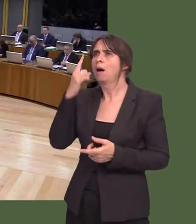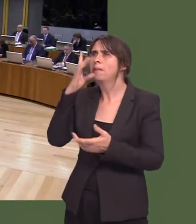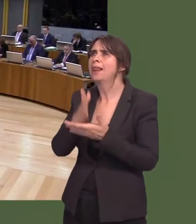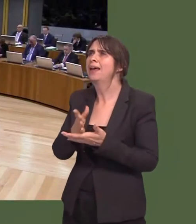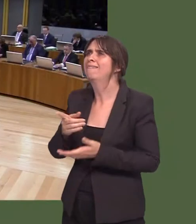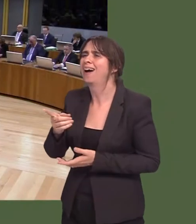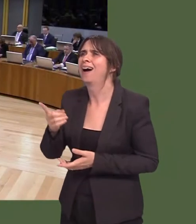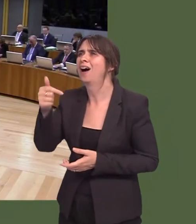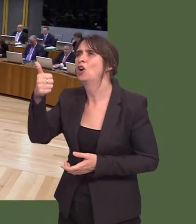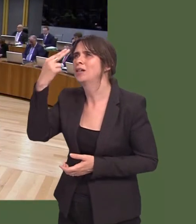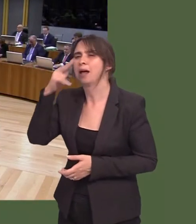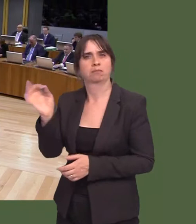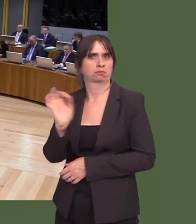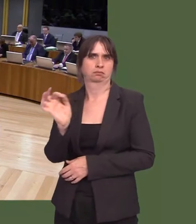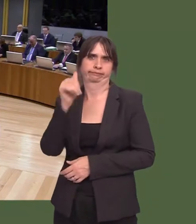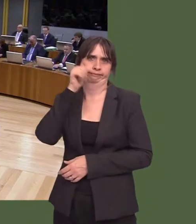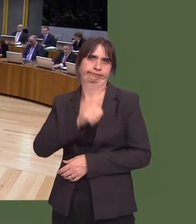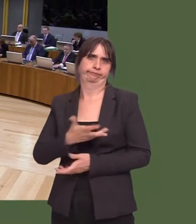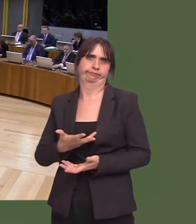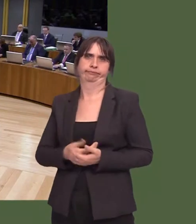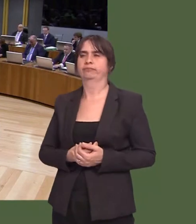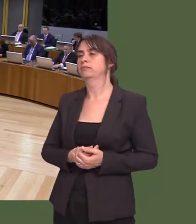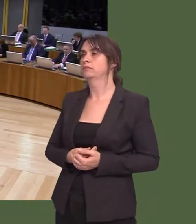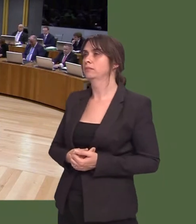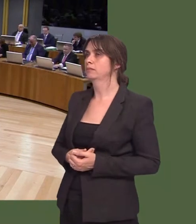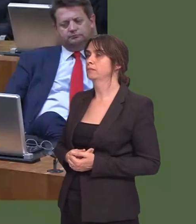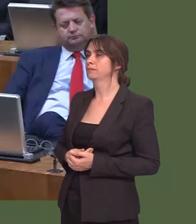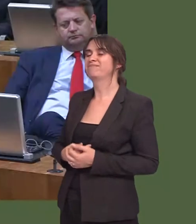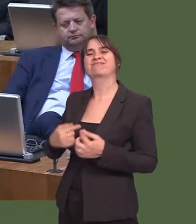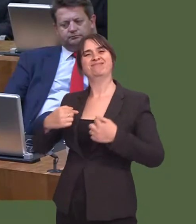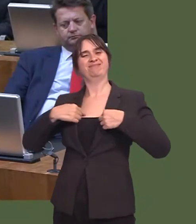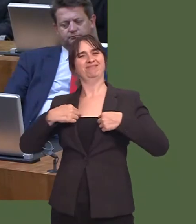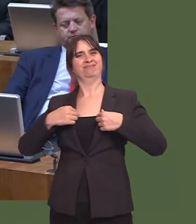Carwyn Jones: The first difficulty is we donít have executive powers as a Government to enforce the zones.